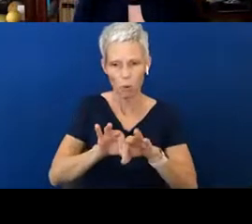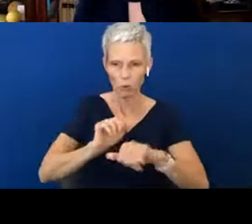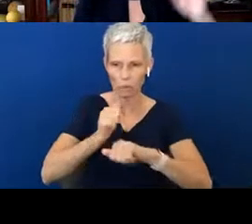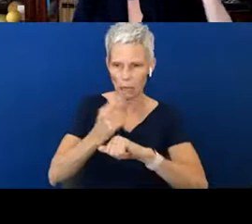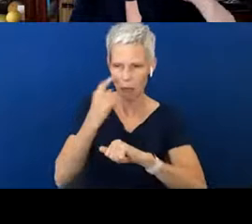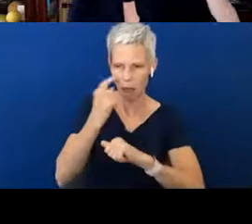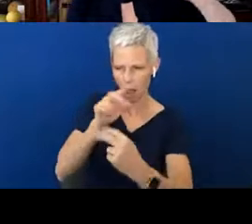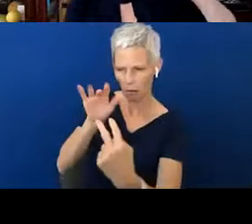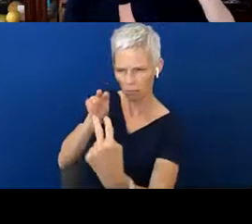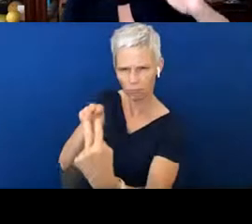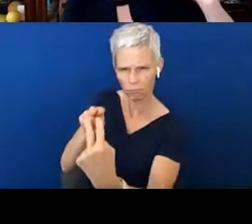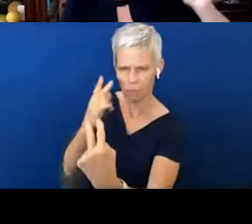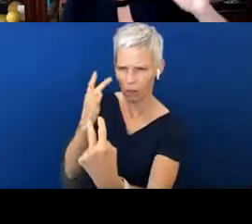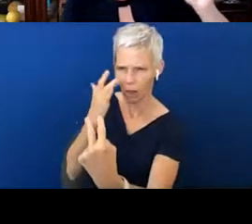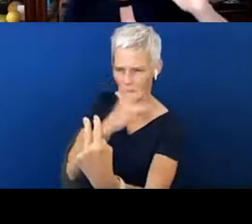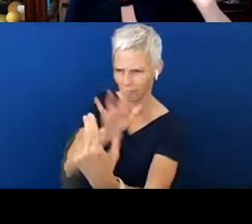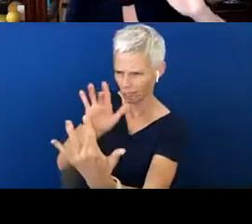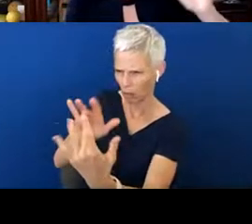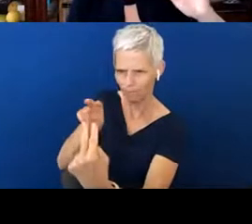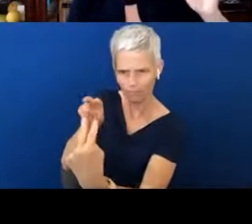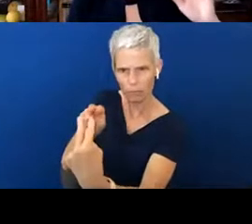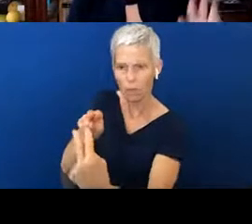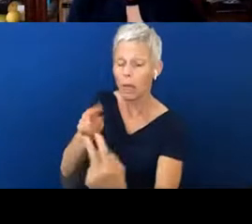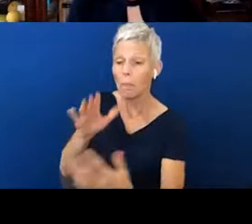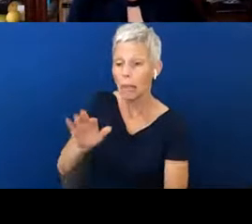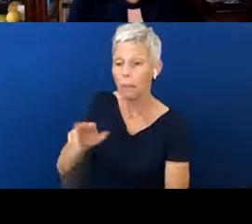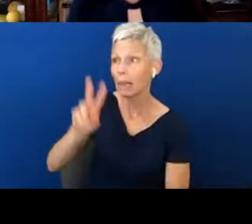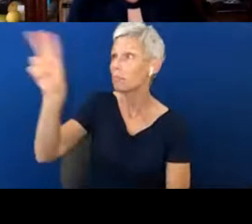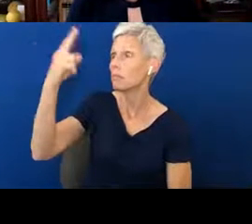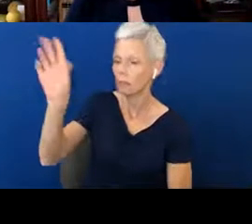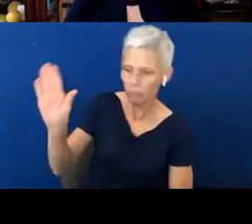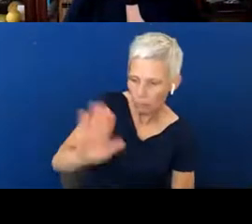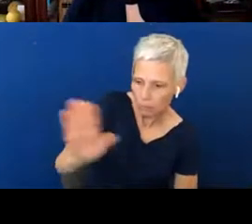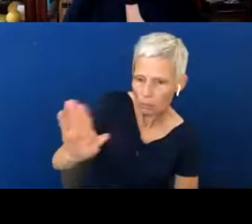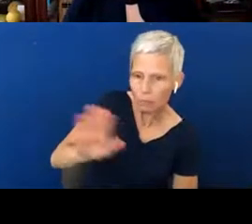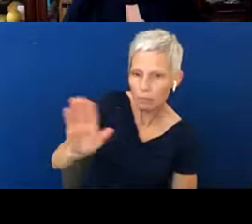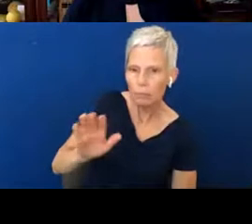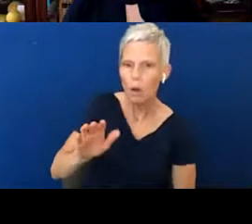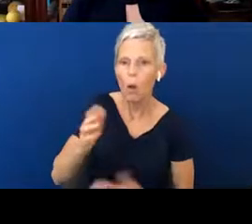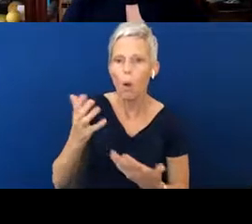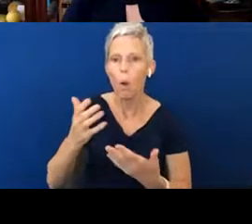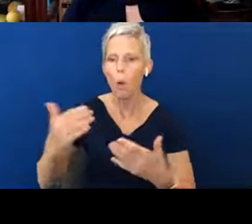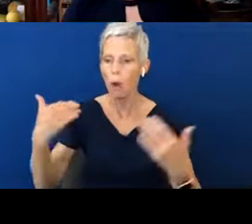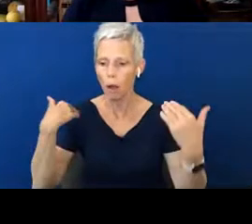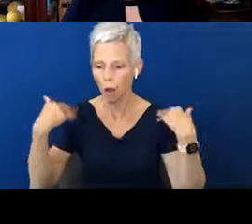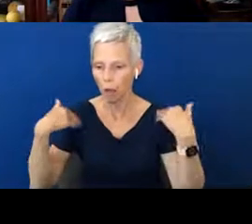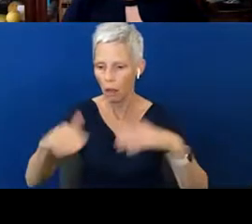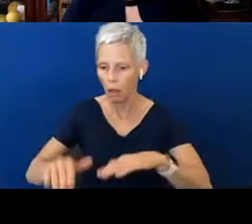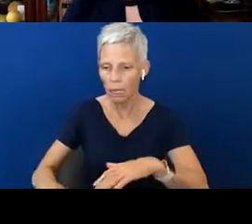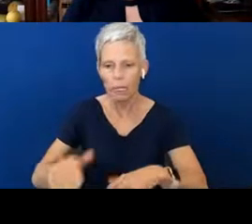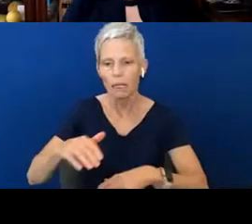maybe that's waving to get the attention. Maybe it's tactically, tapping on a floor, tapping on